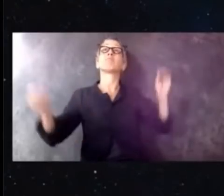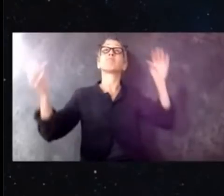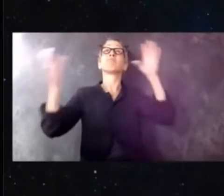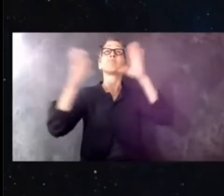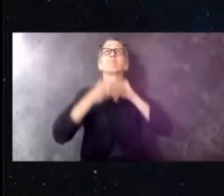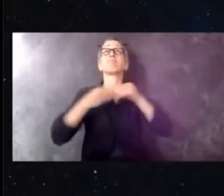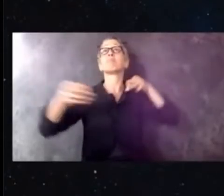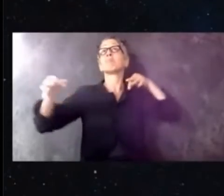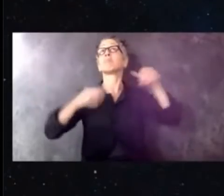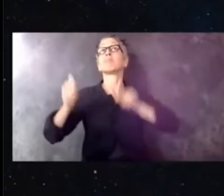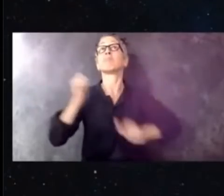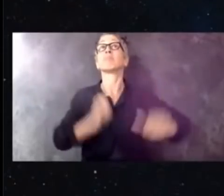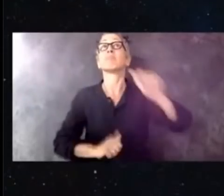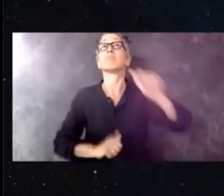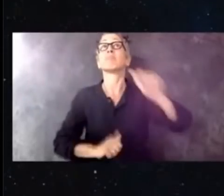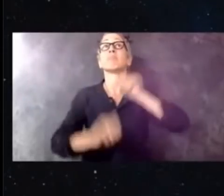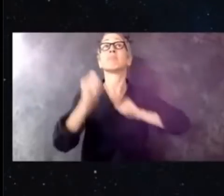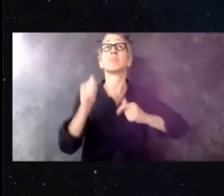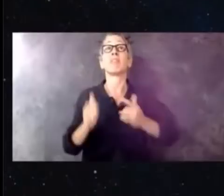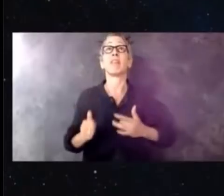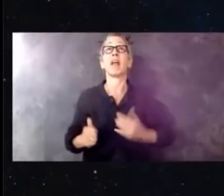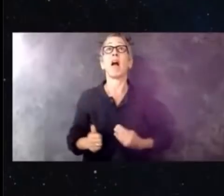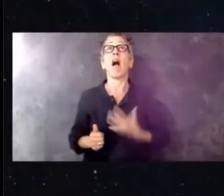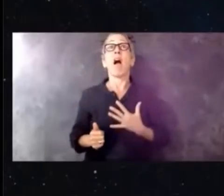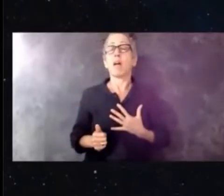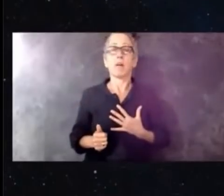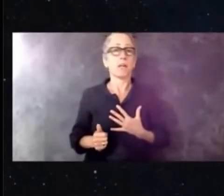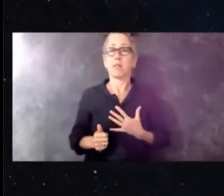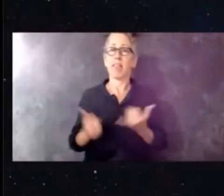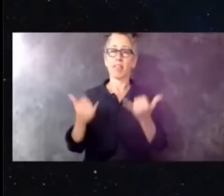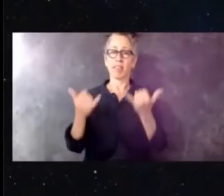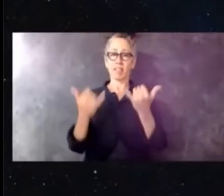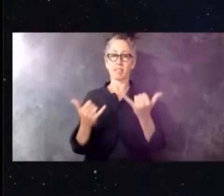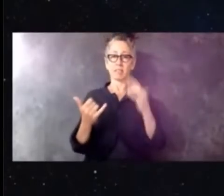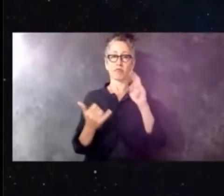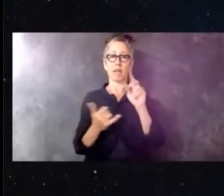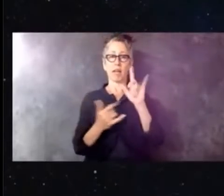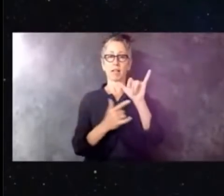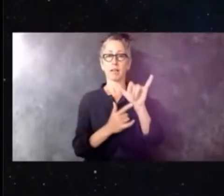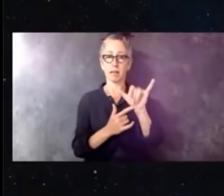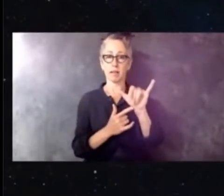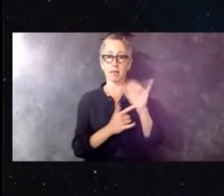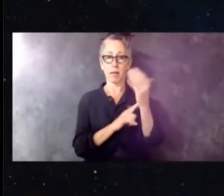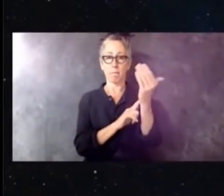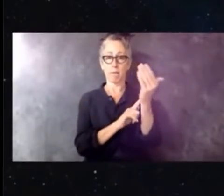this is a mirror. This is reality. This is an opportunity to look at